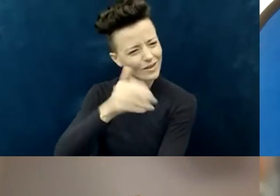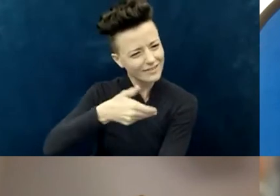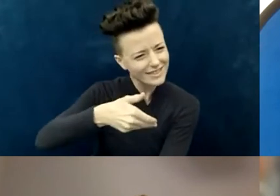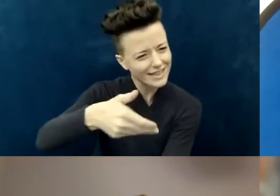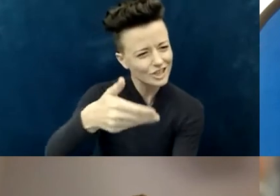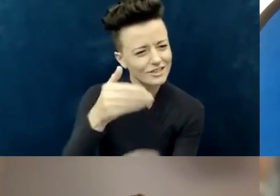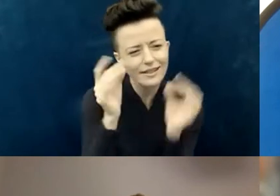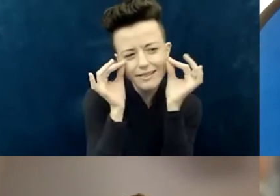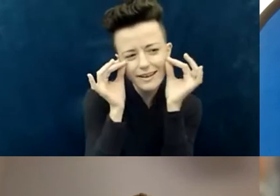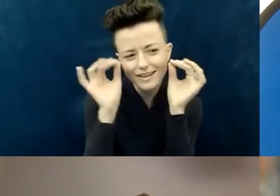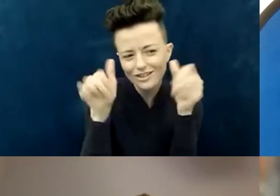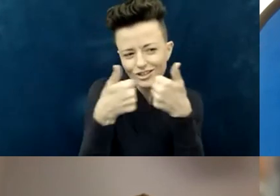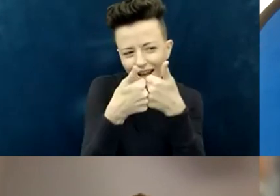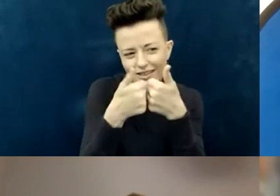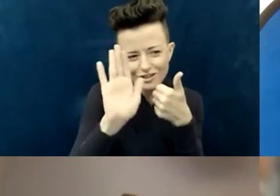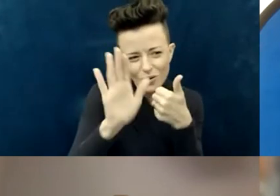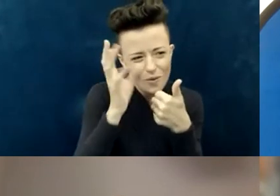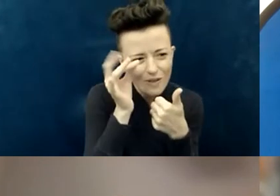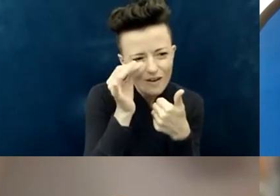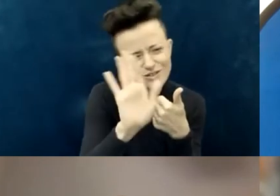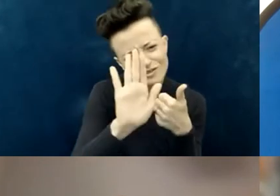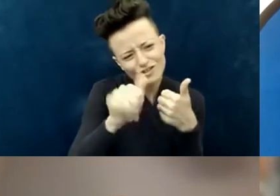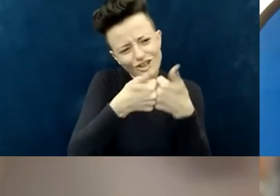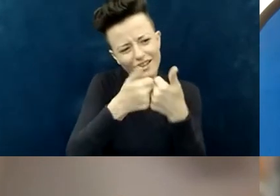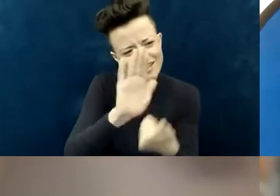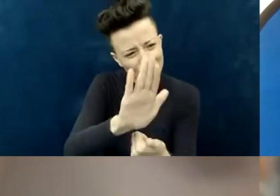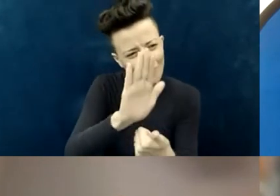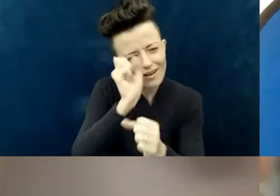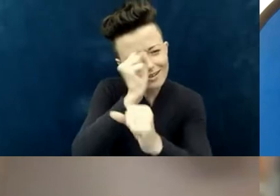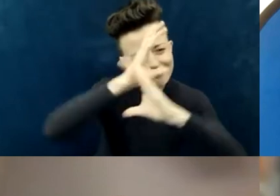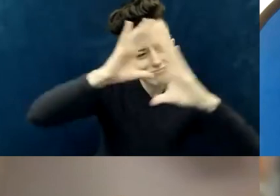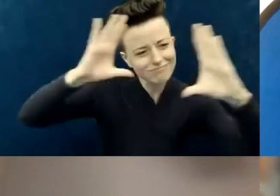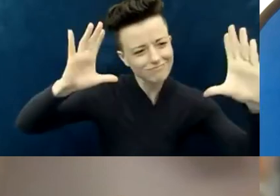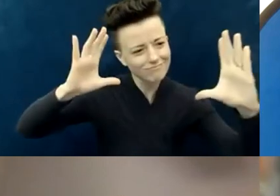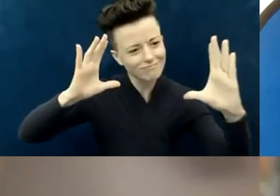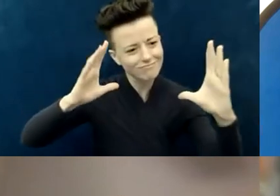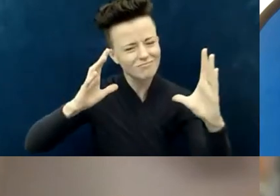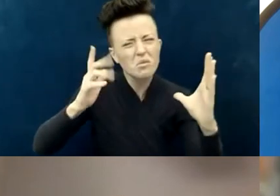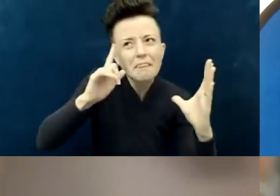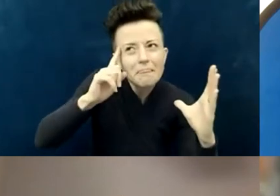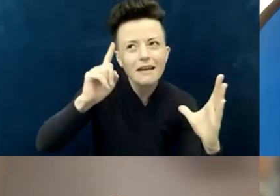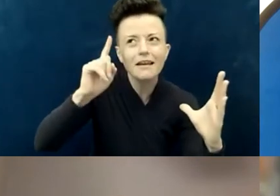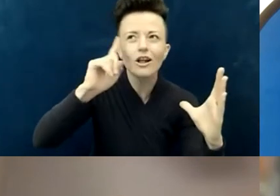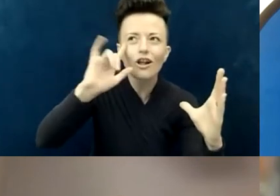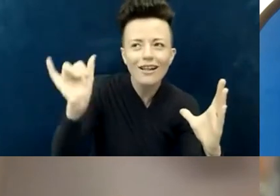how do you picture heaven in its fullness, and where are some of the barriers to your thinking?